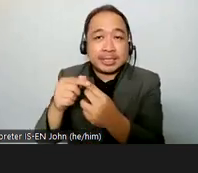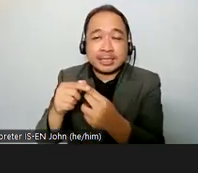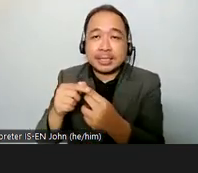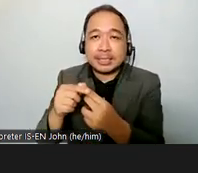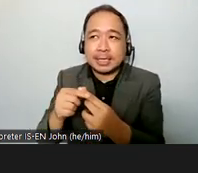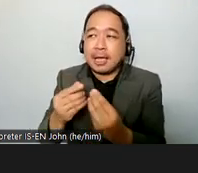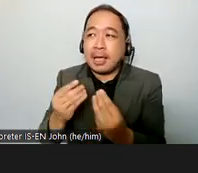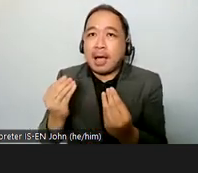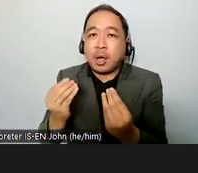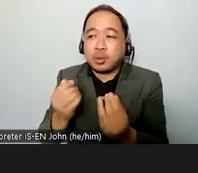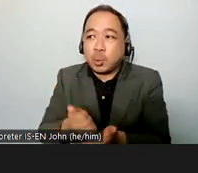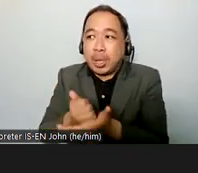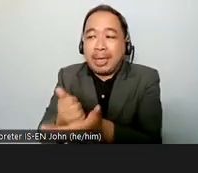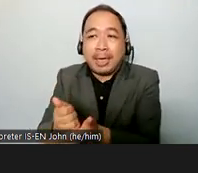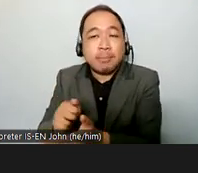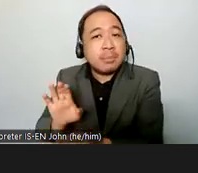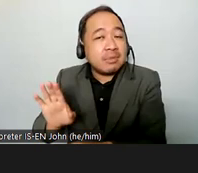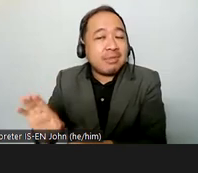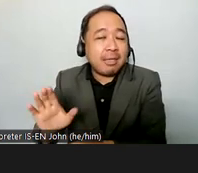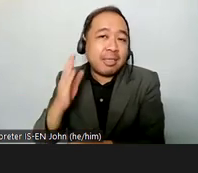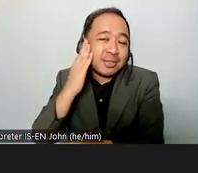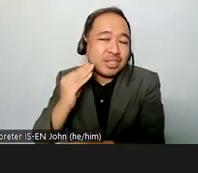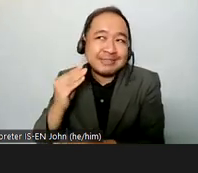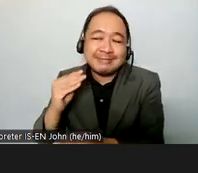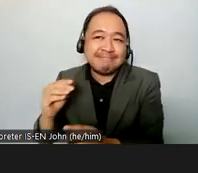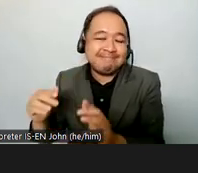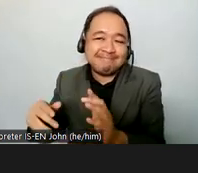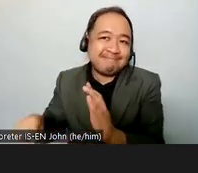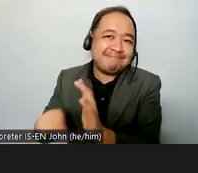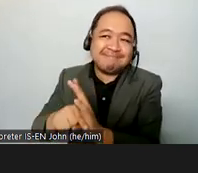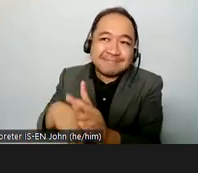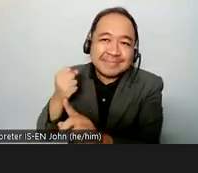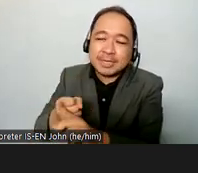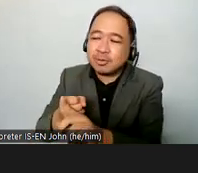victims which is fundamental it is necessary to help the victims